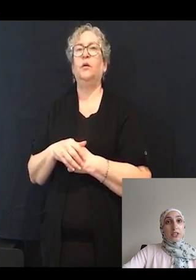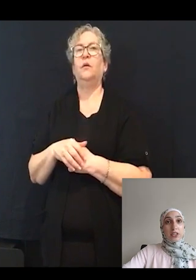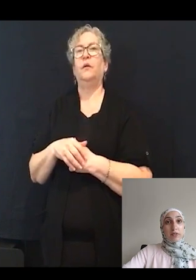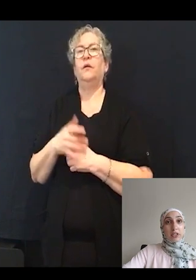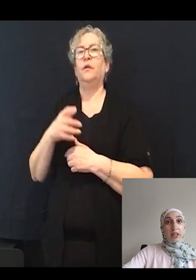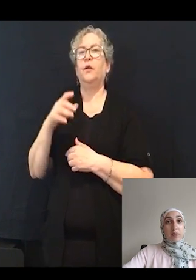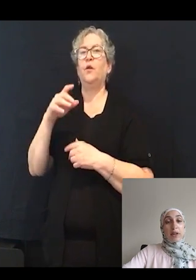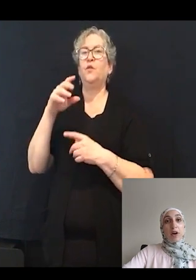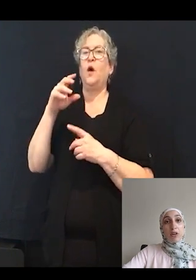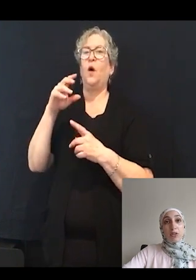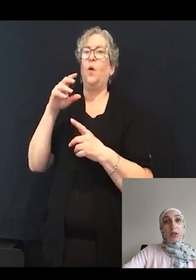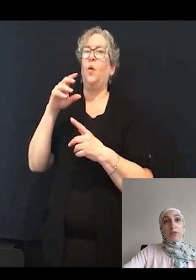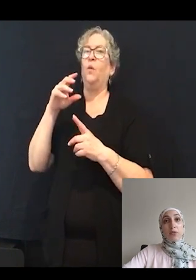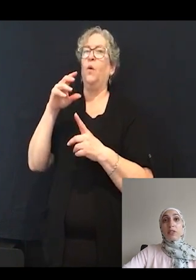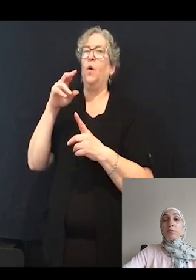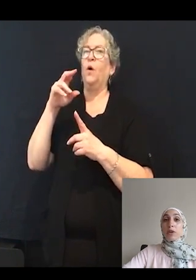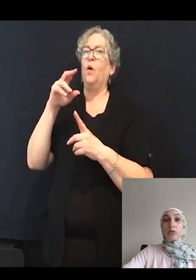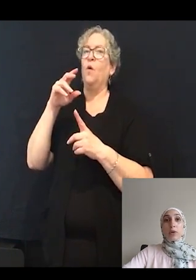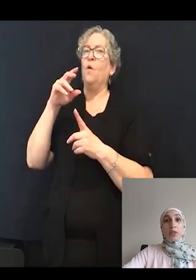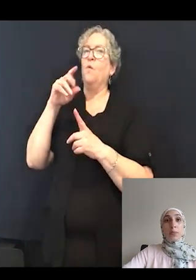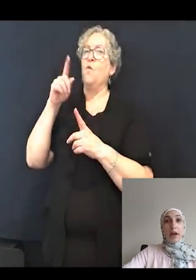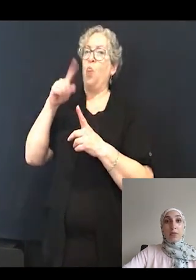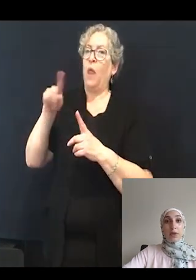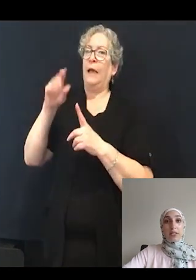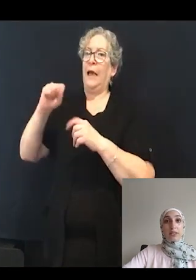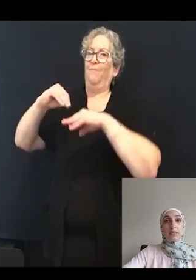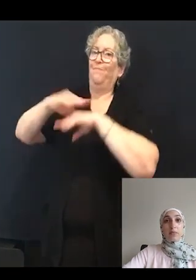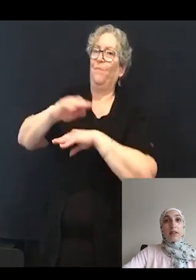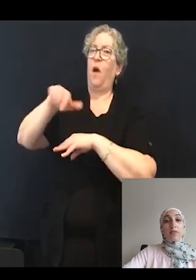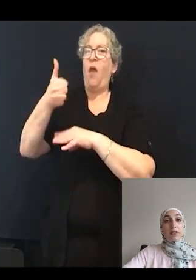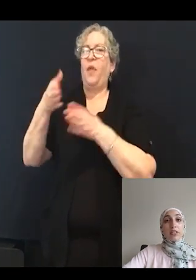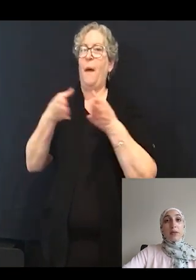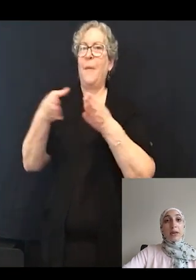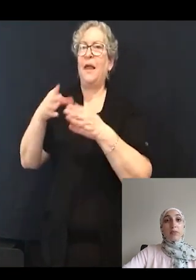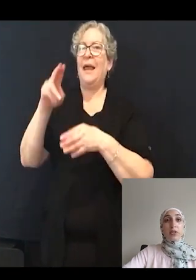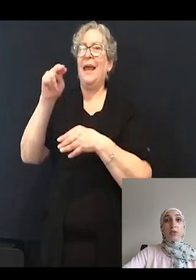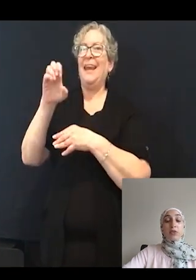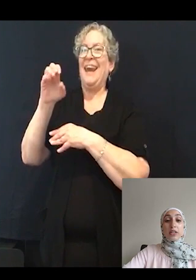can also influence multiple other pathways. Nefiracetam has been used in clinical trials